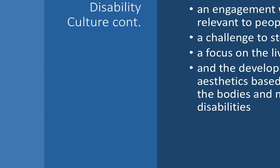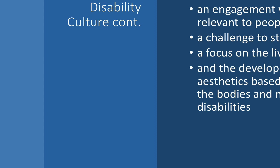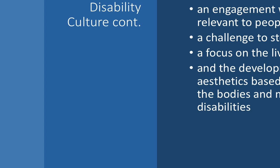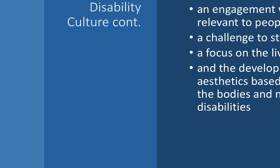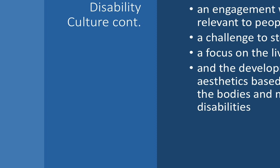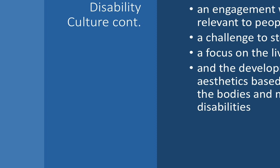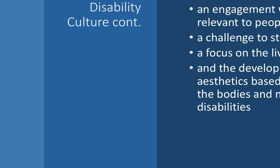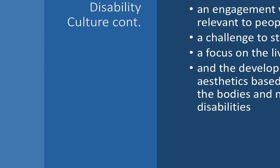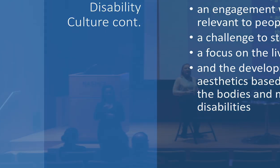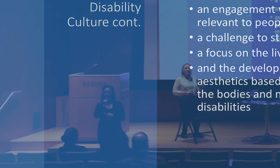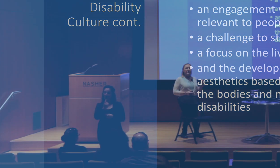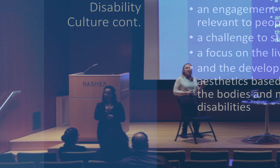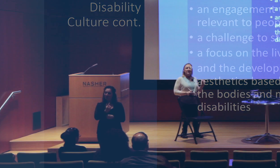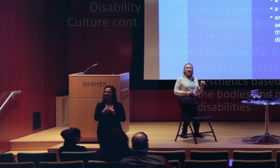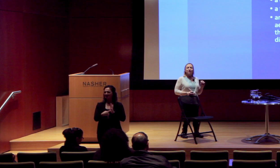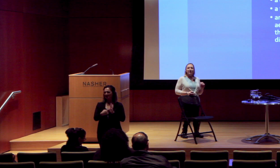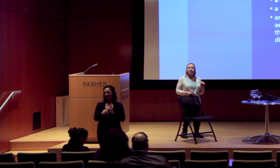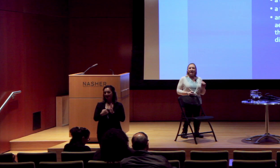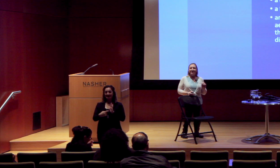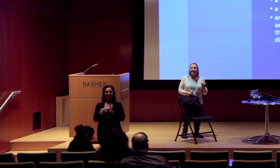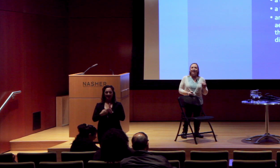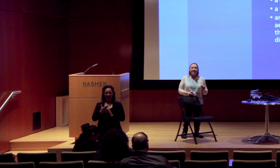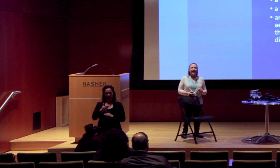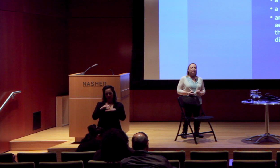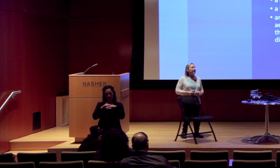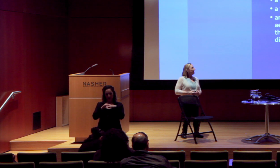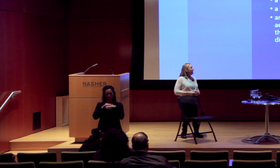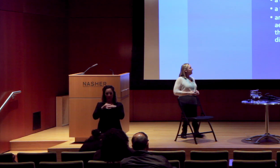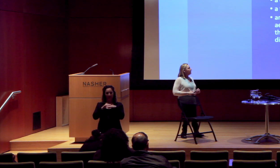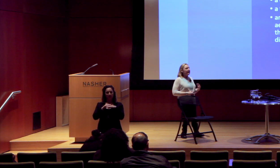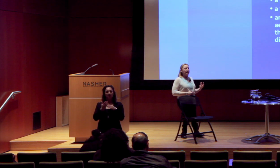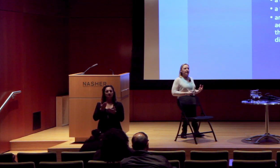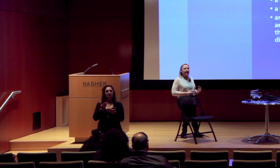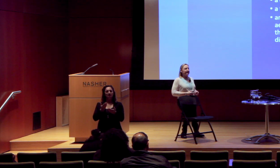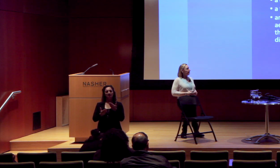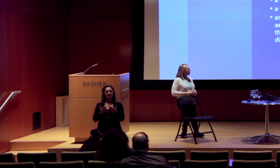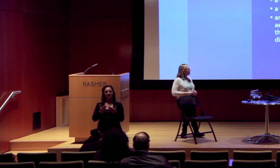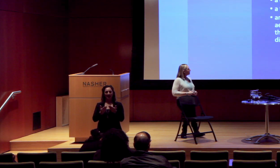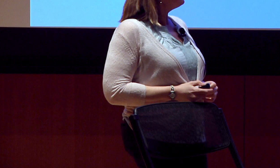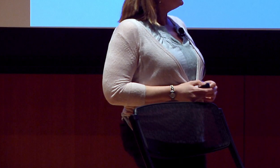Not always, but sometimes, and sometimes it's there in subtle ways that might not be blatant.